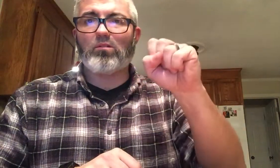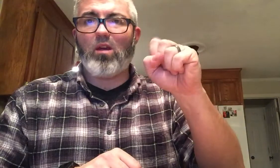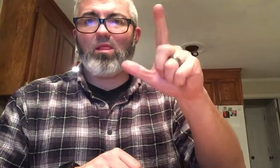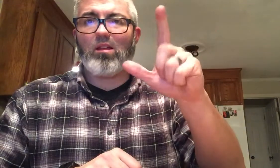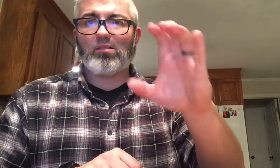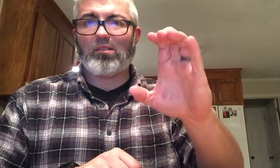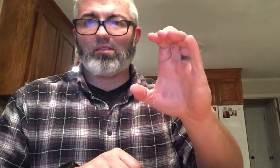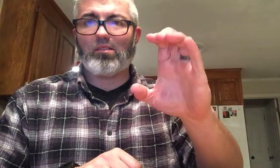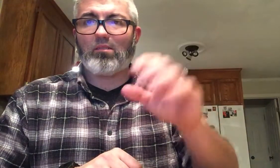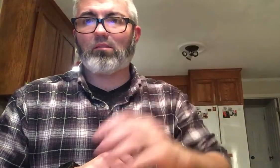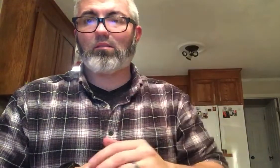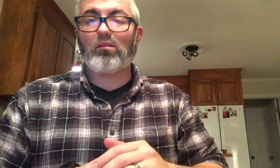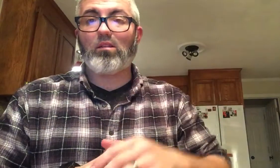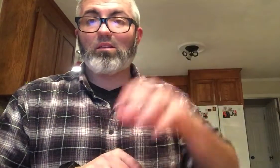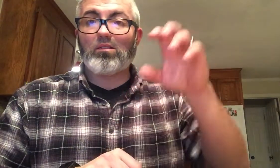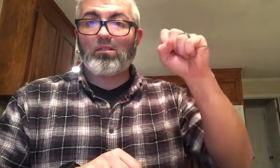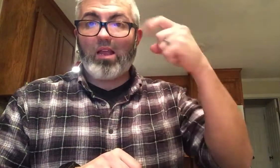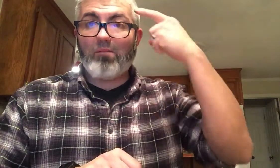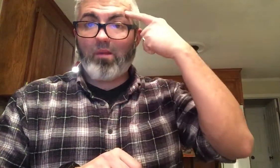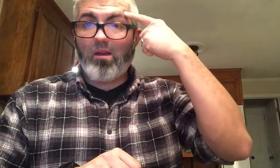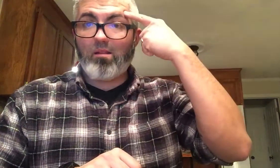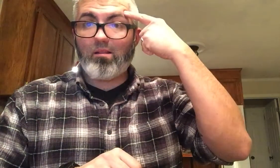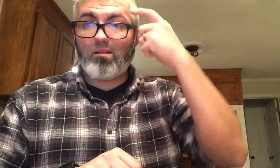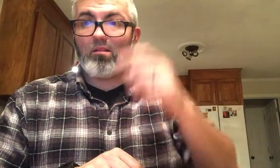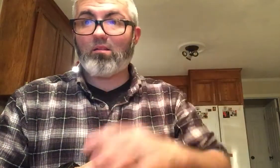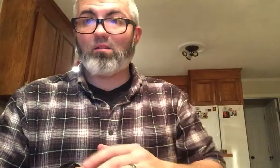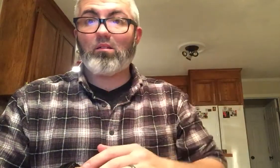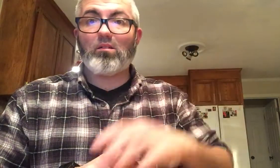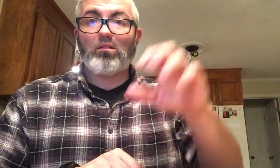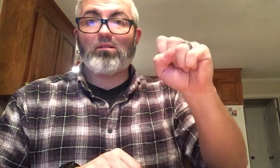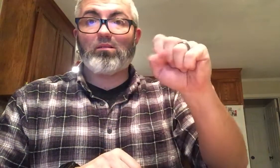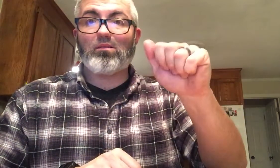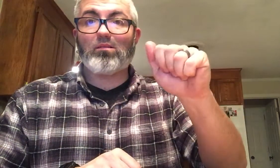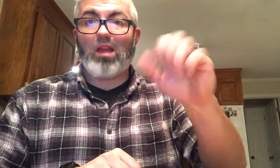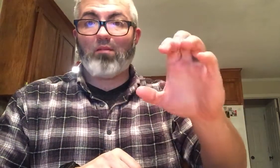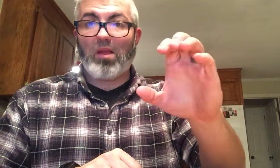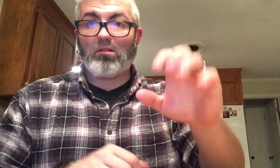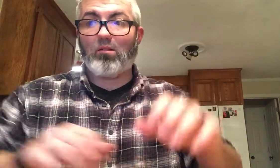SALT LAKE CITY (SLC) ST. PAUL (MINN.) SACRAMENTO ("SAC")